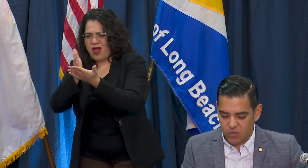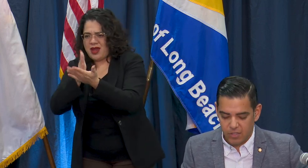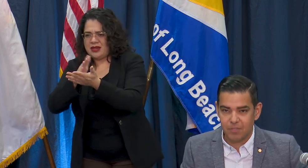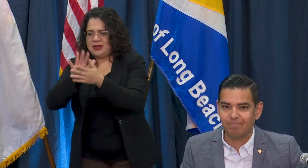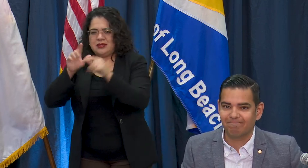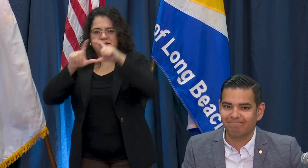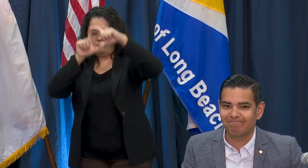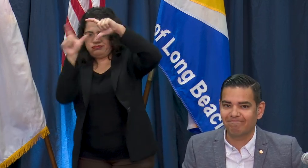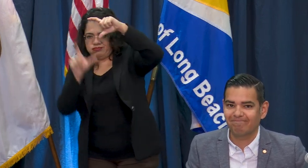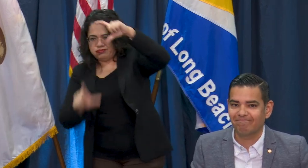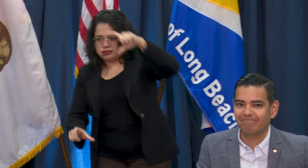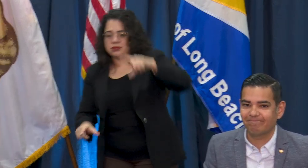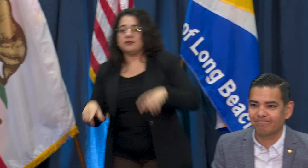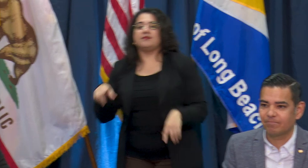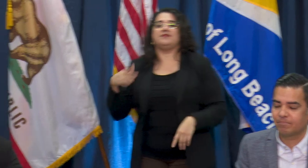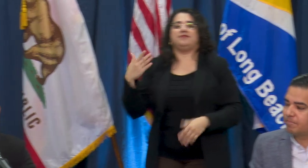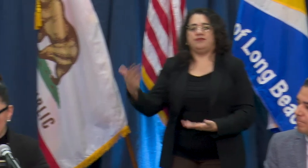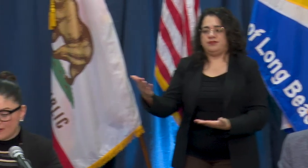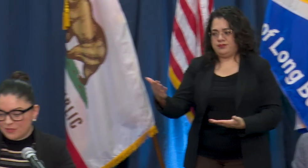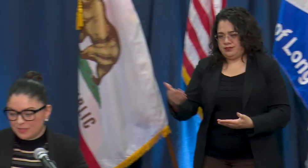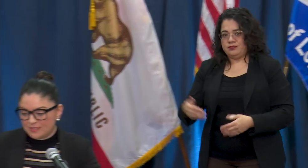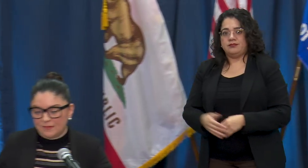Gonzalez. Yes thank you and I also have to extend